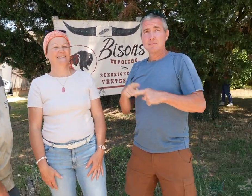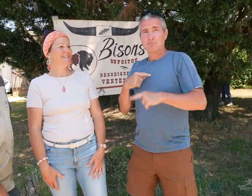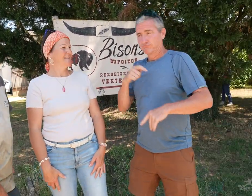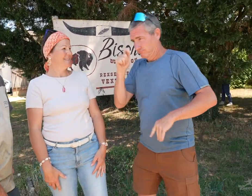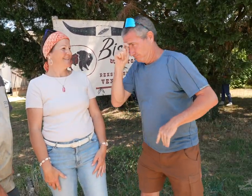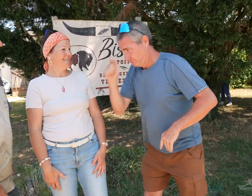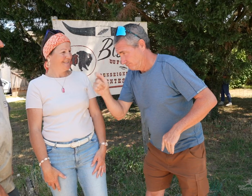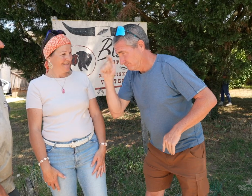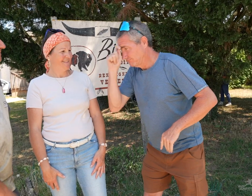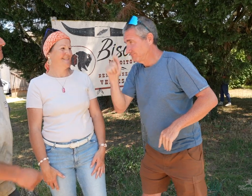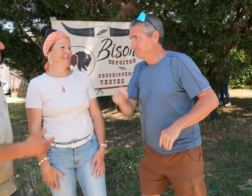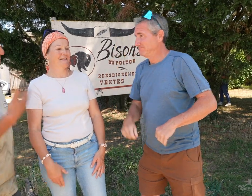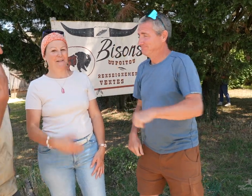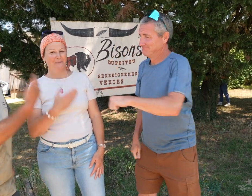Huge kudos to you!